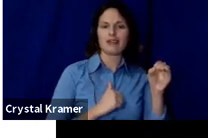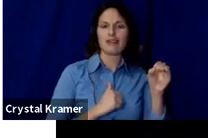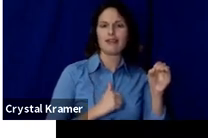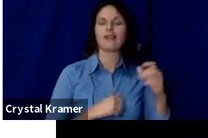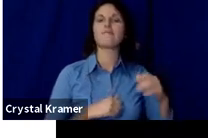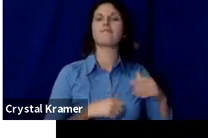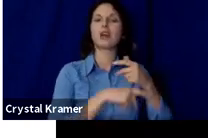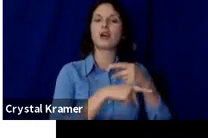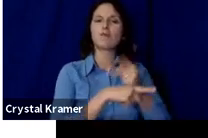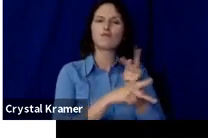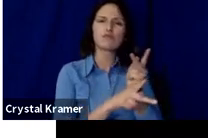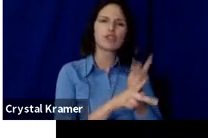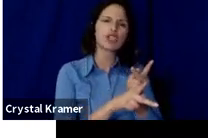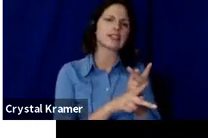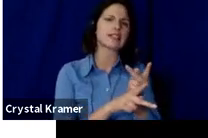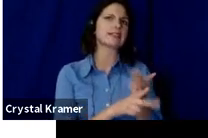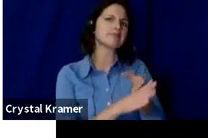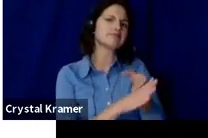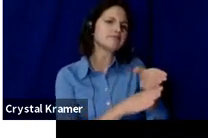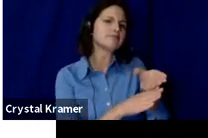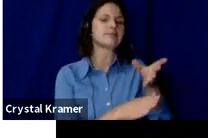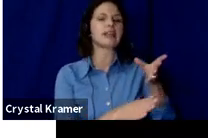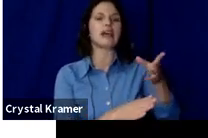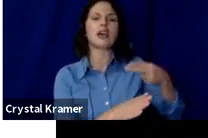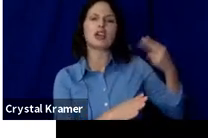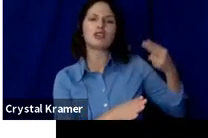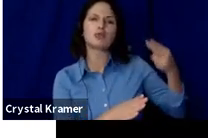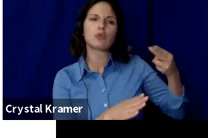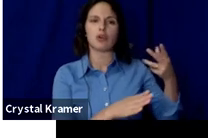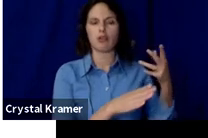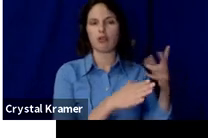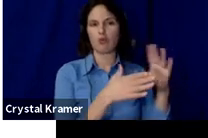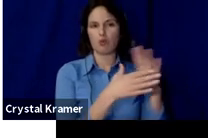primarily historical works by women of color.